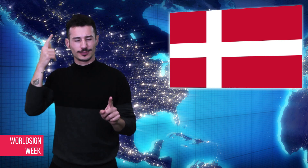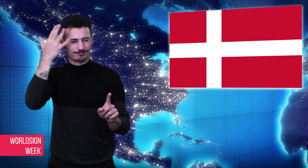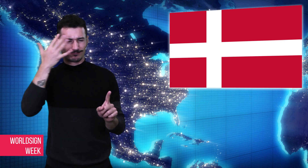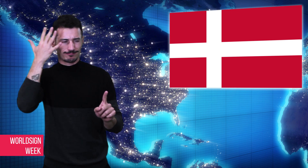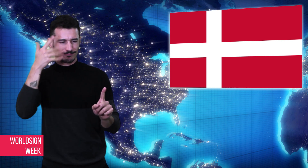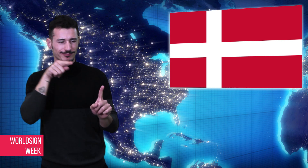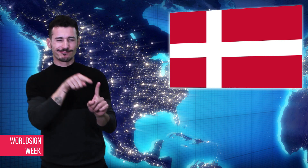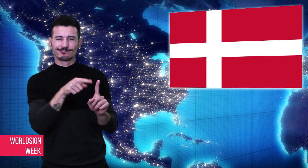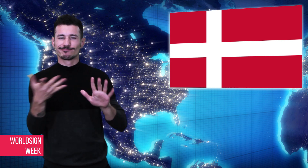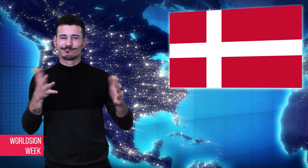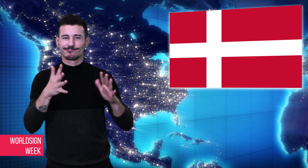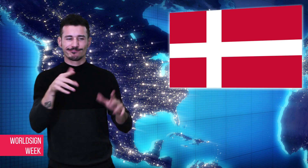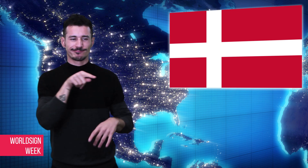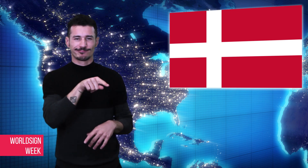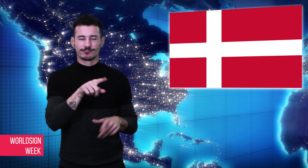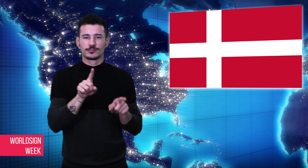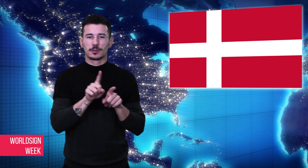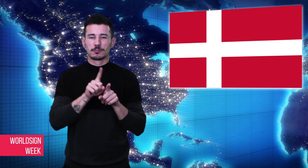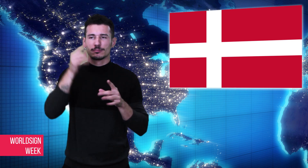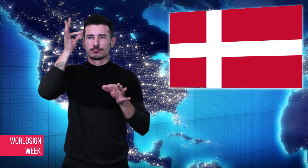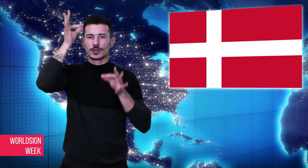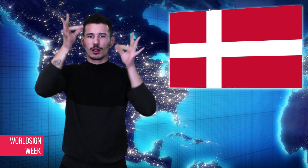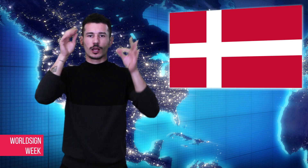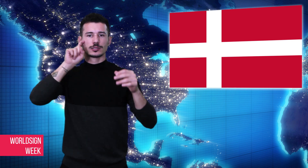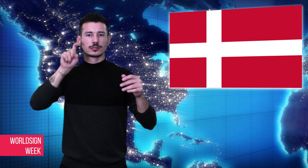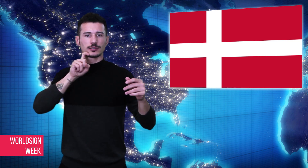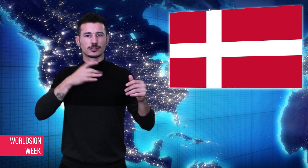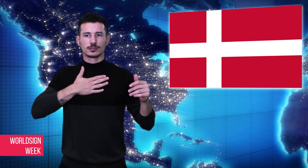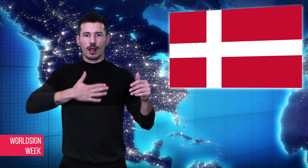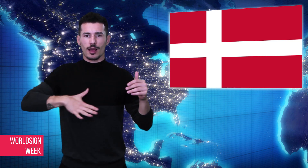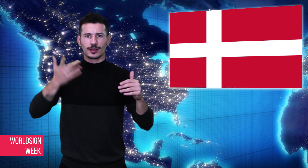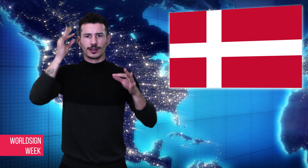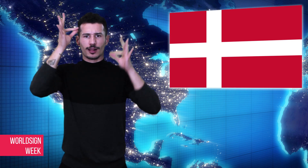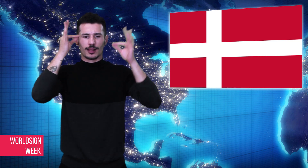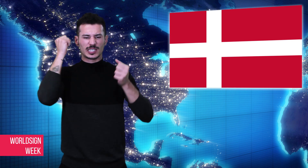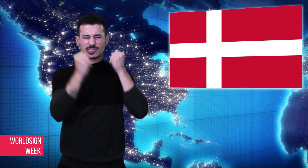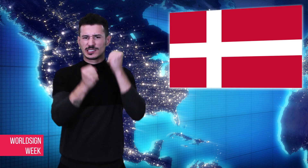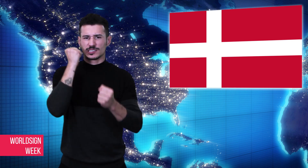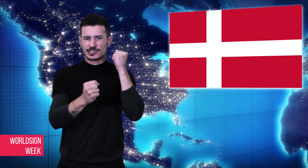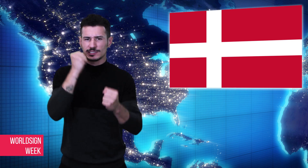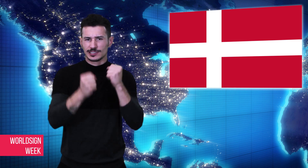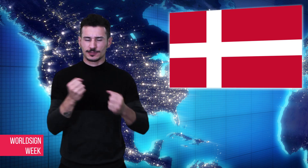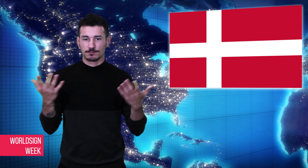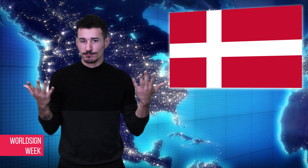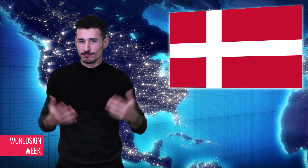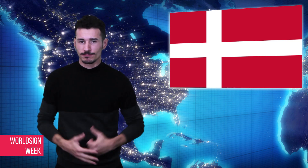Wall as a part of a sexual fantasy game.